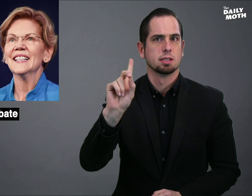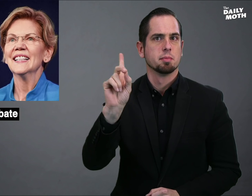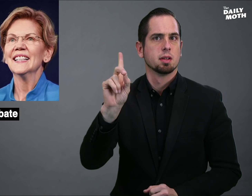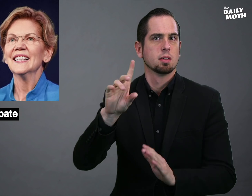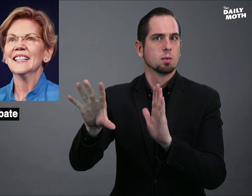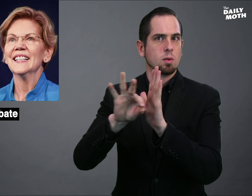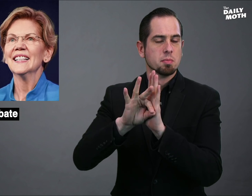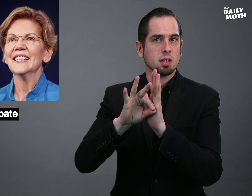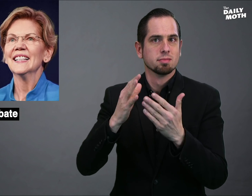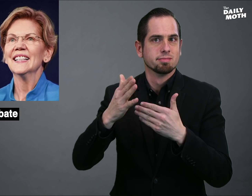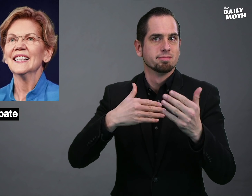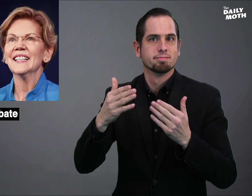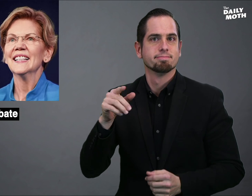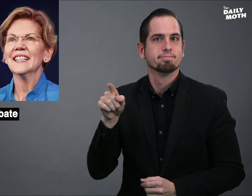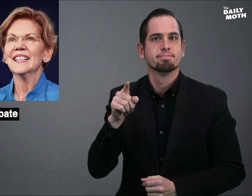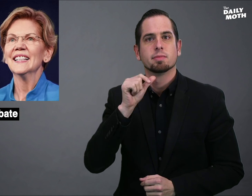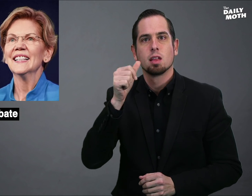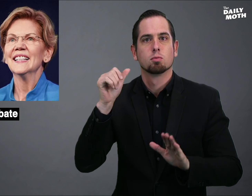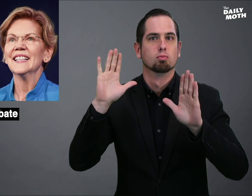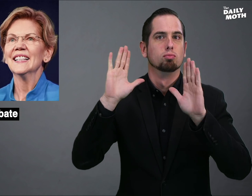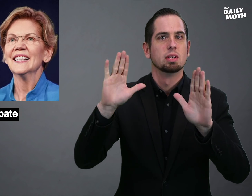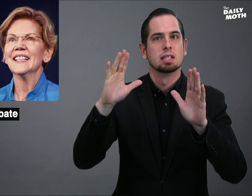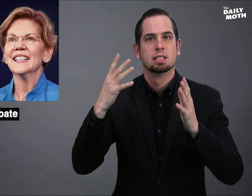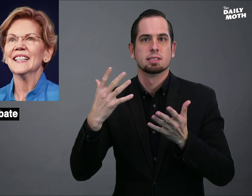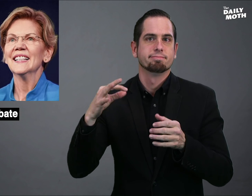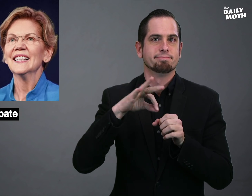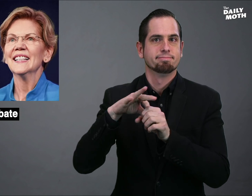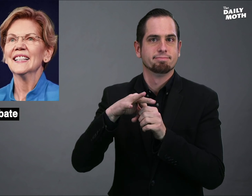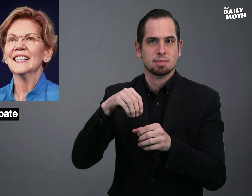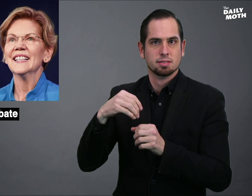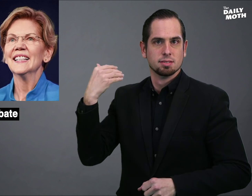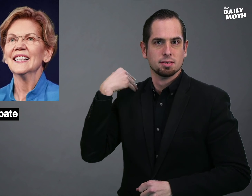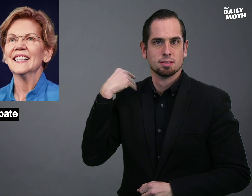for the Democratic nomination despite their subpar showings